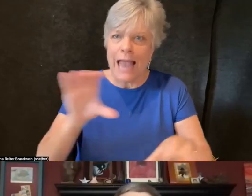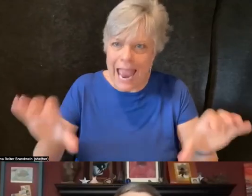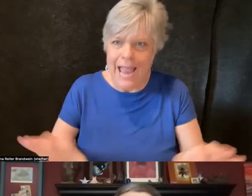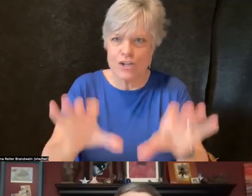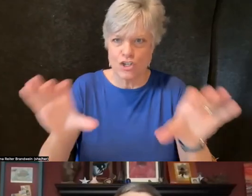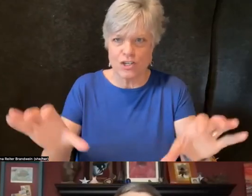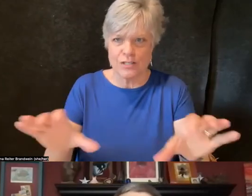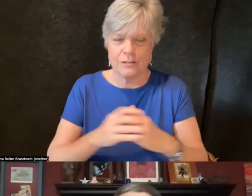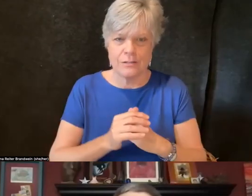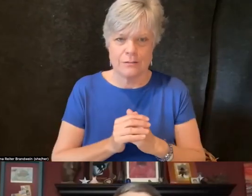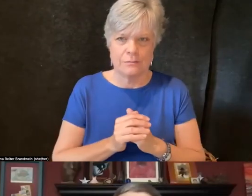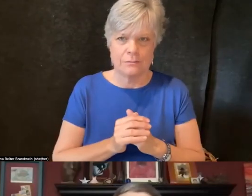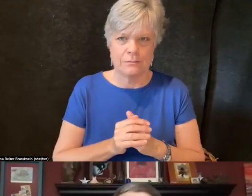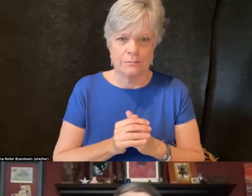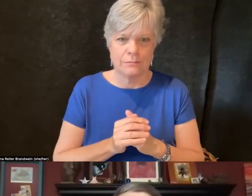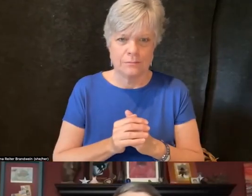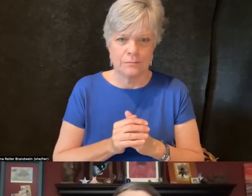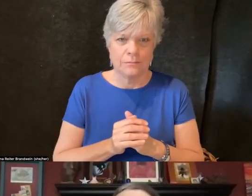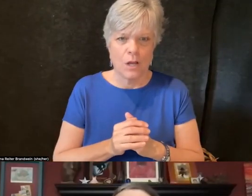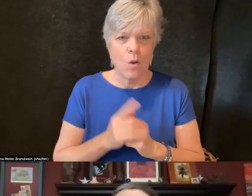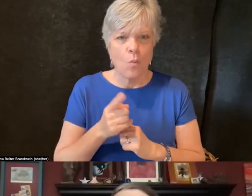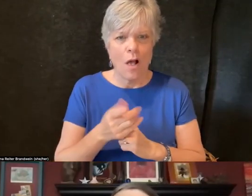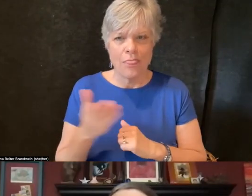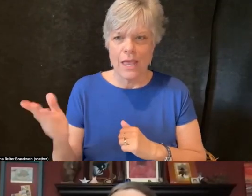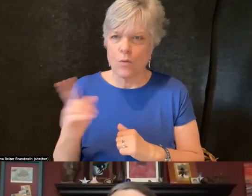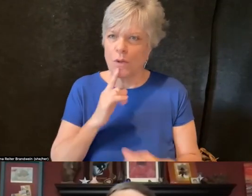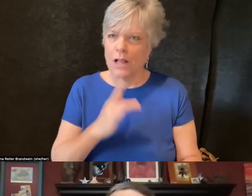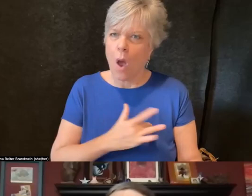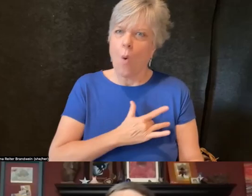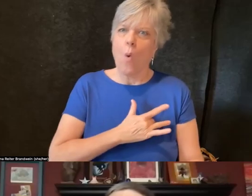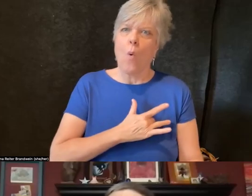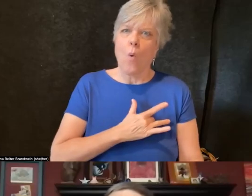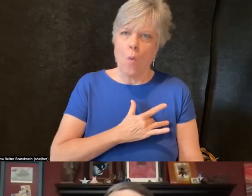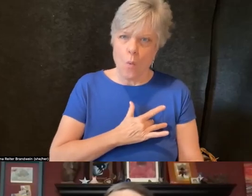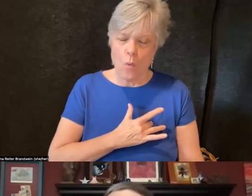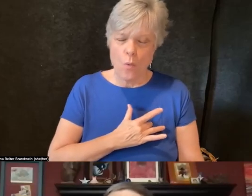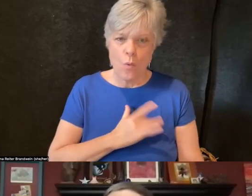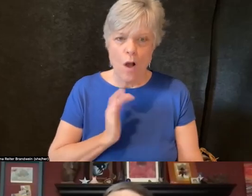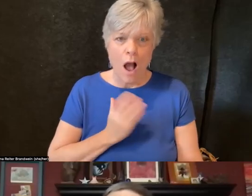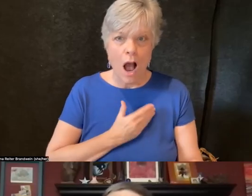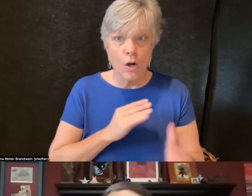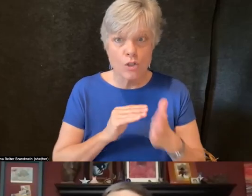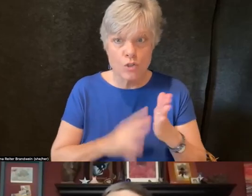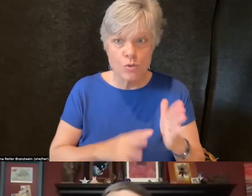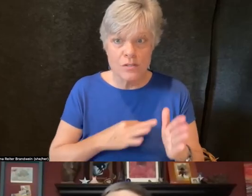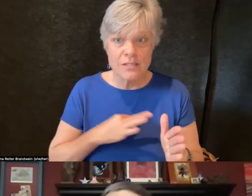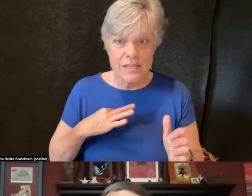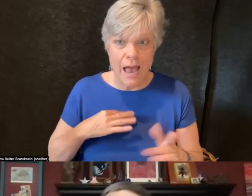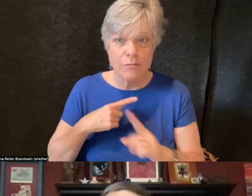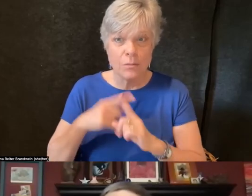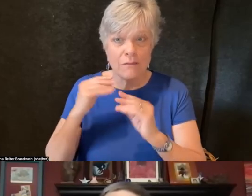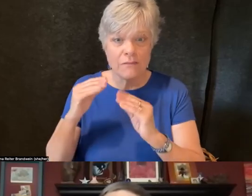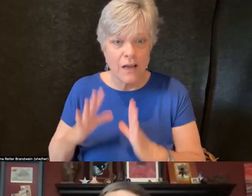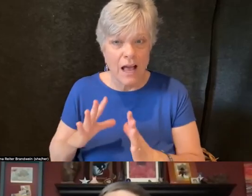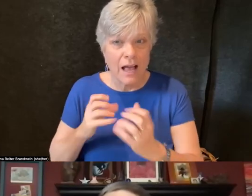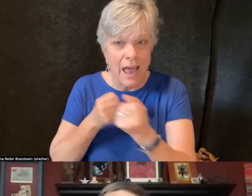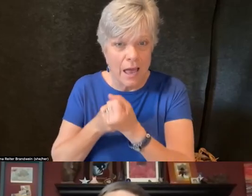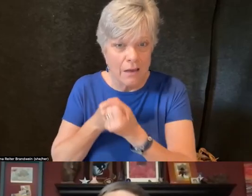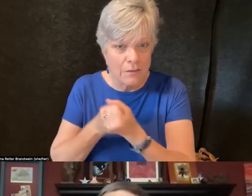One of the things that really resonated with me that our student, staff, and faculty advocates shared is